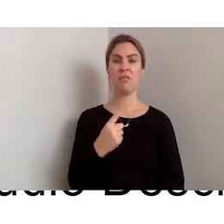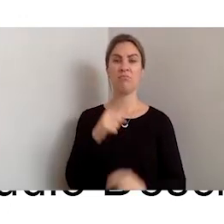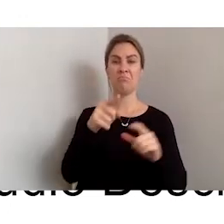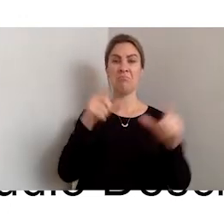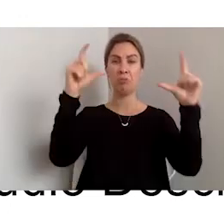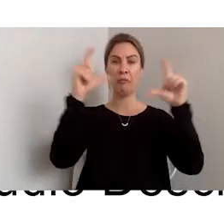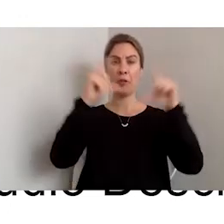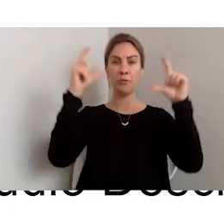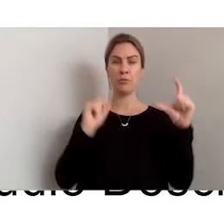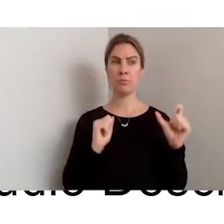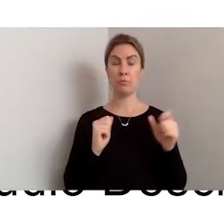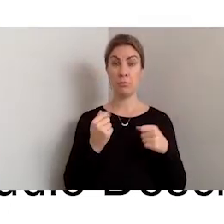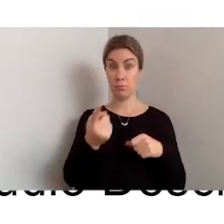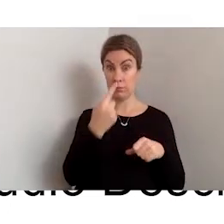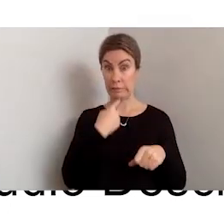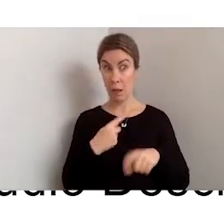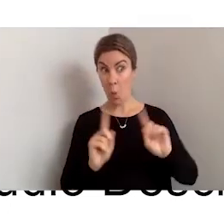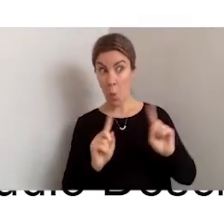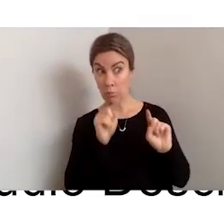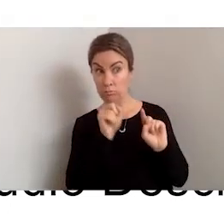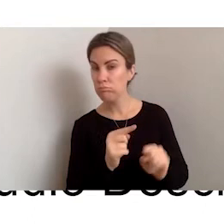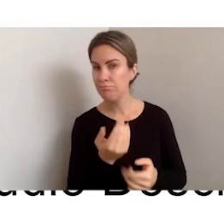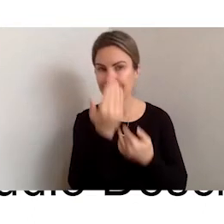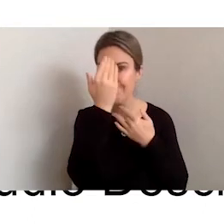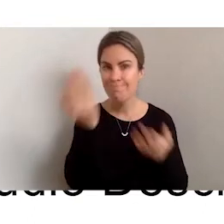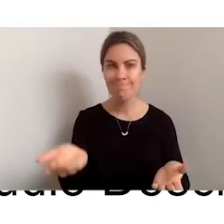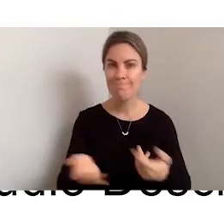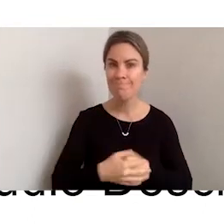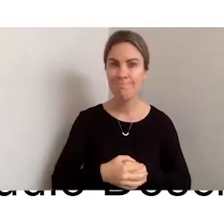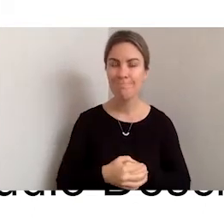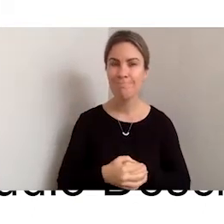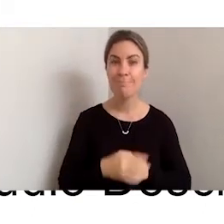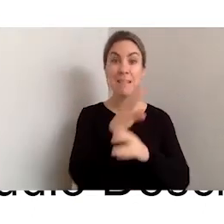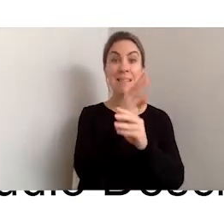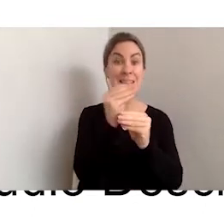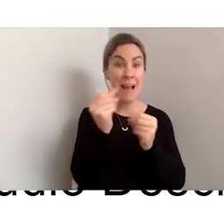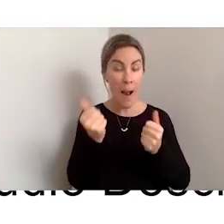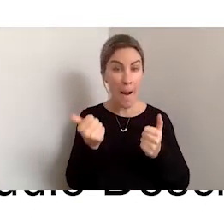that graphic is. In some aspects now, they will actually take a guess